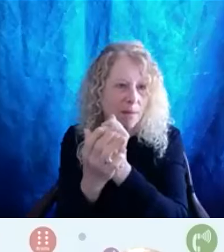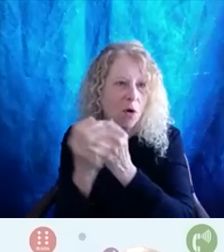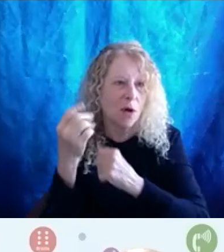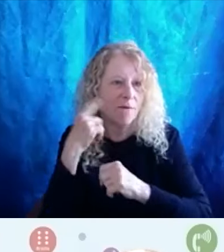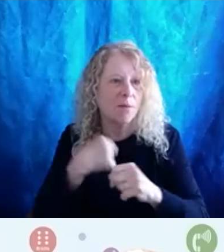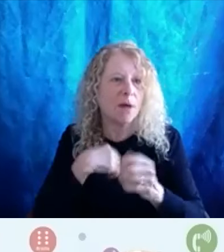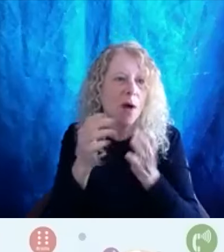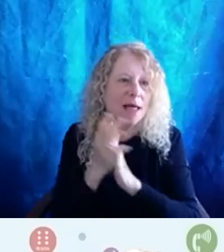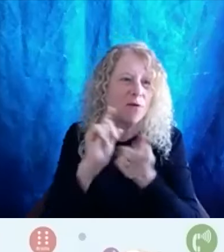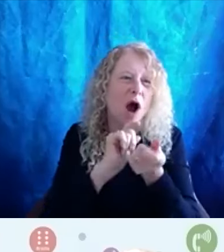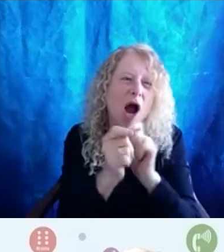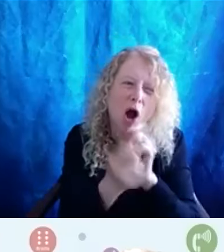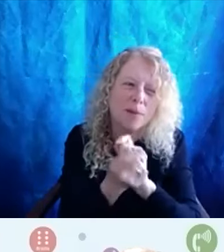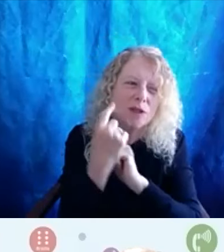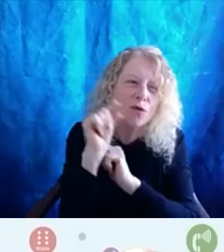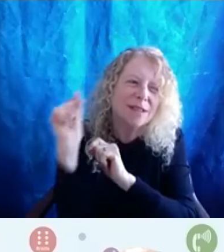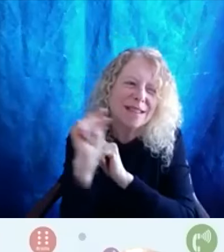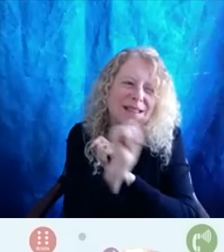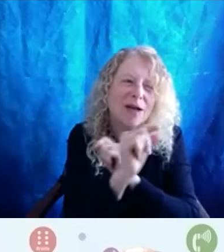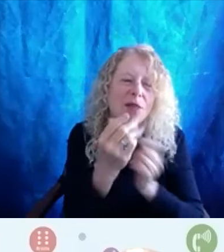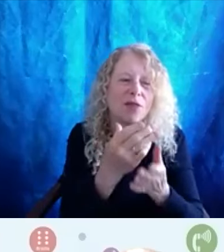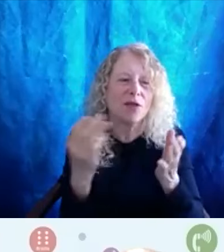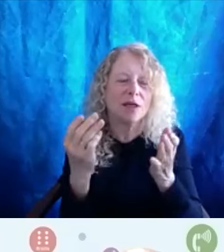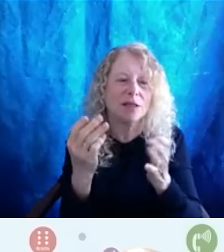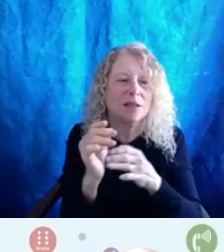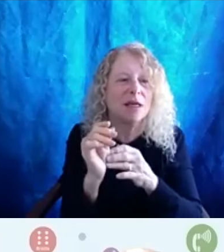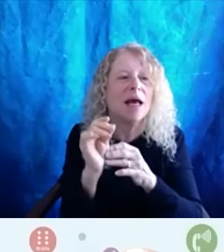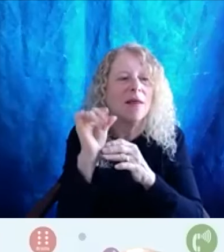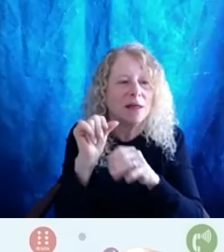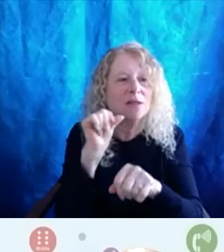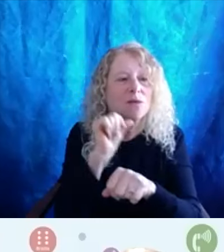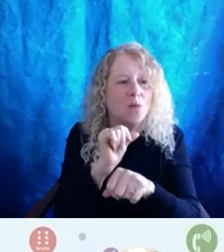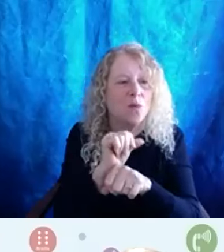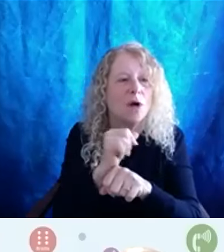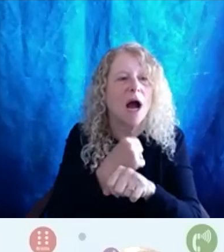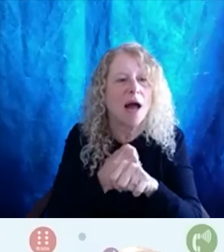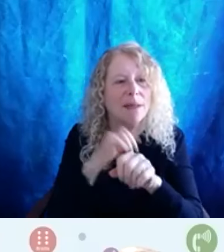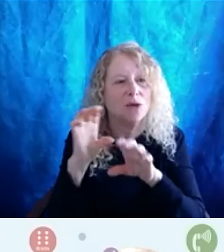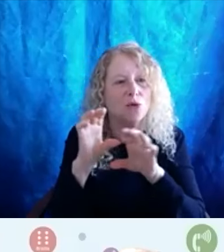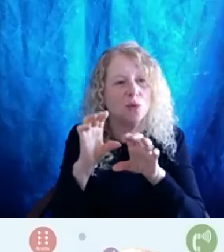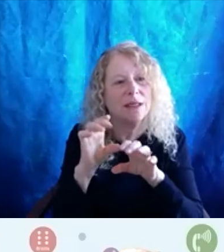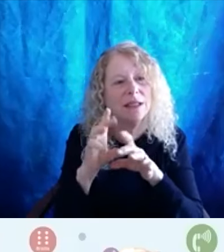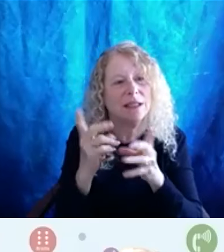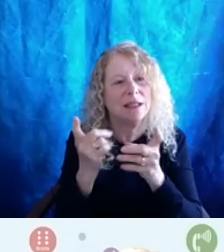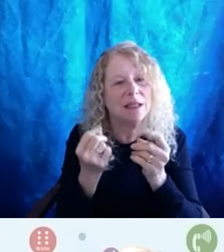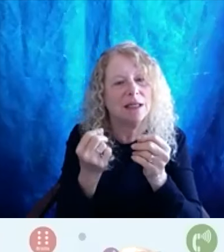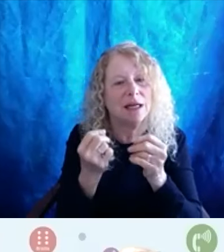accommodations for that tiny little things. So that's the work that I've been. Doing just like in my life,